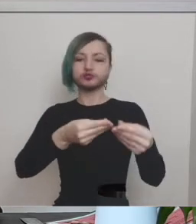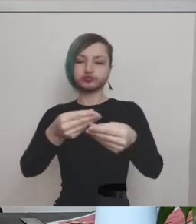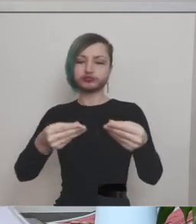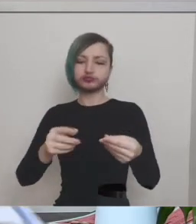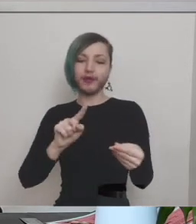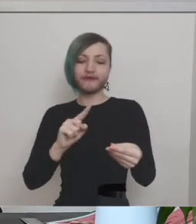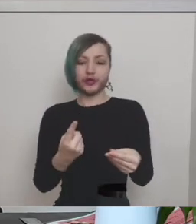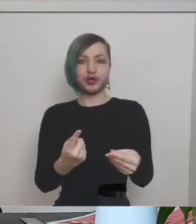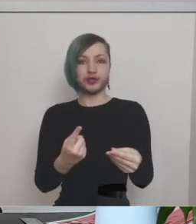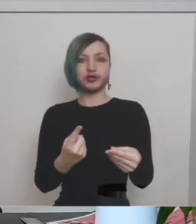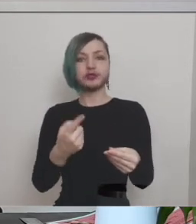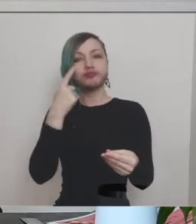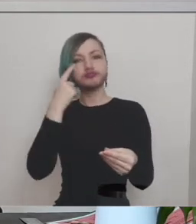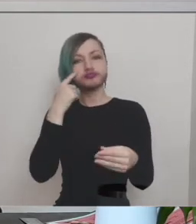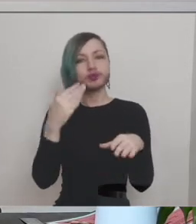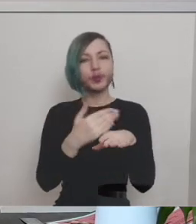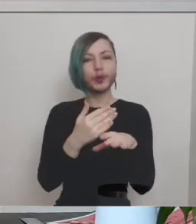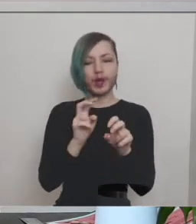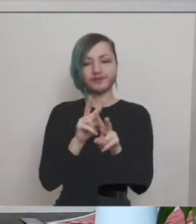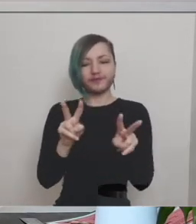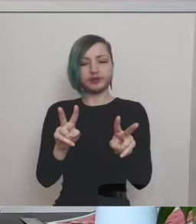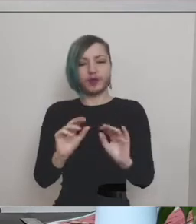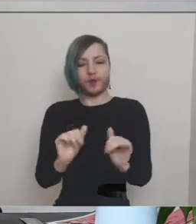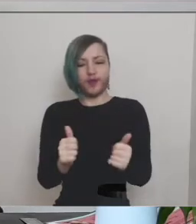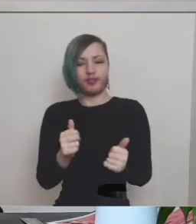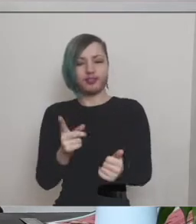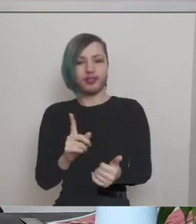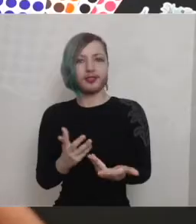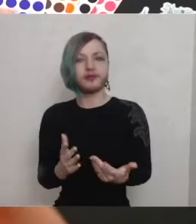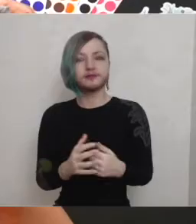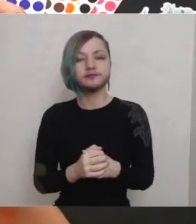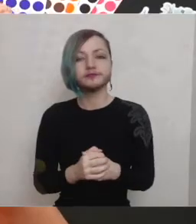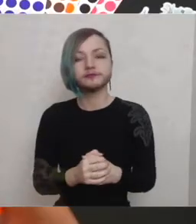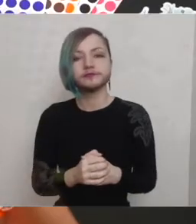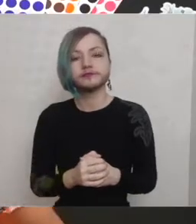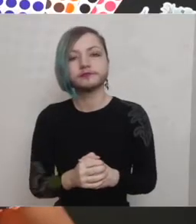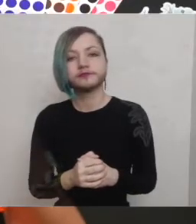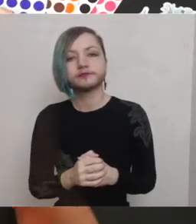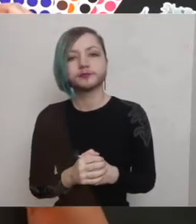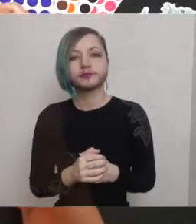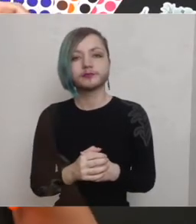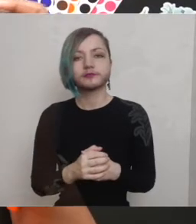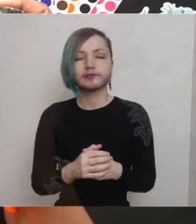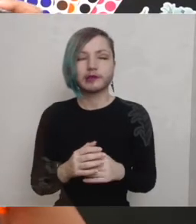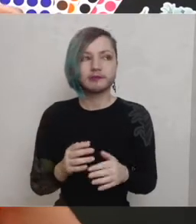and seeing what works visually for me I quite often I don't often tell people this but I quite